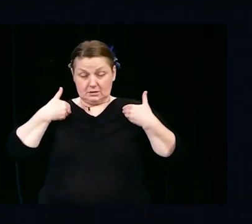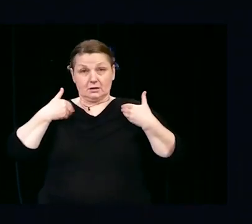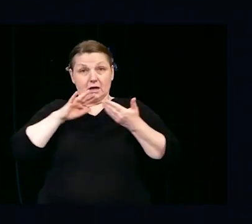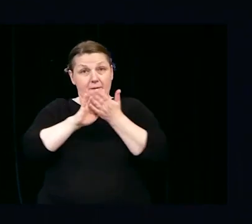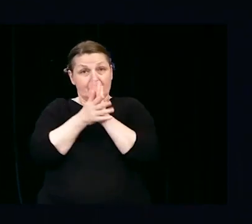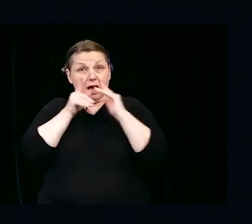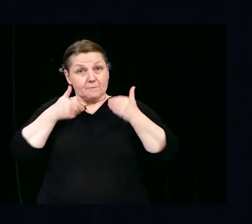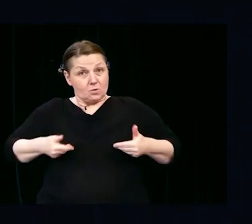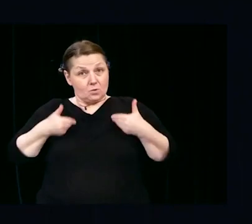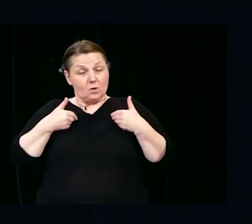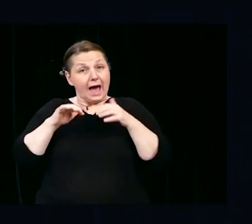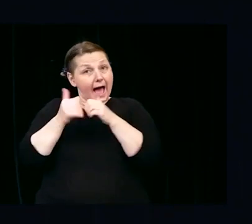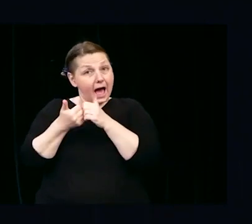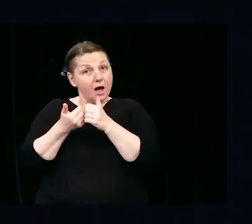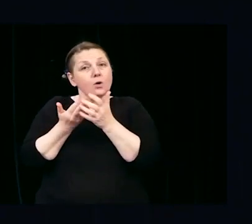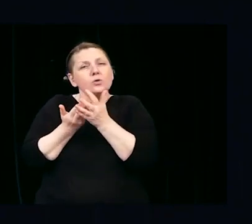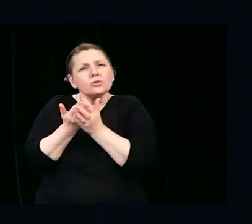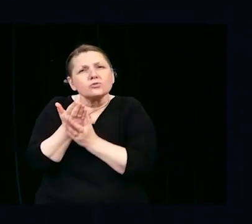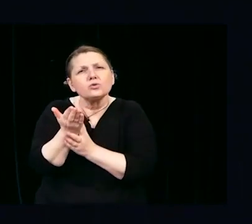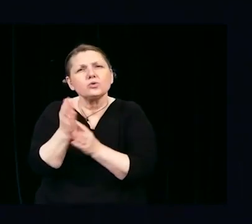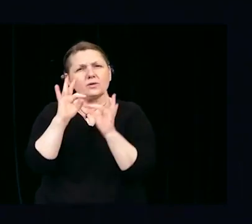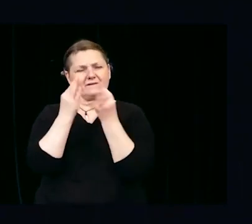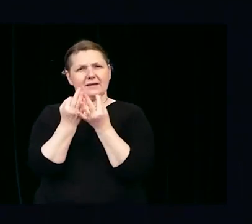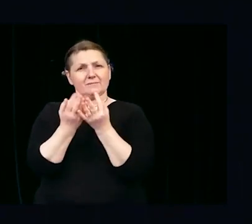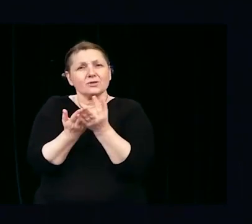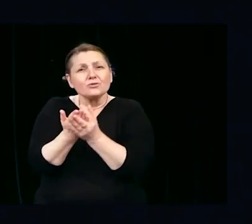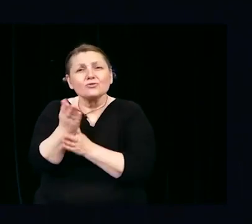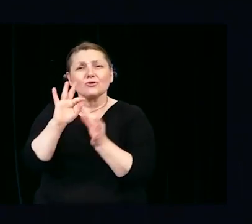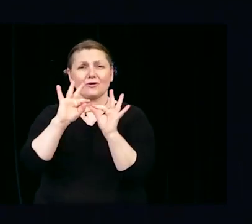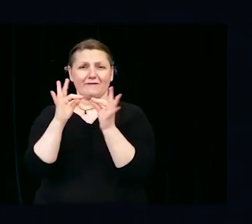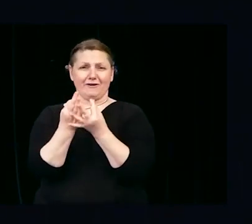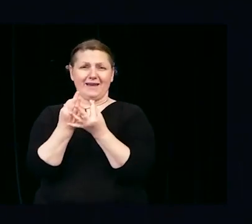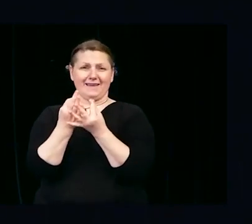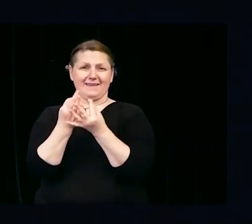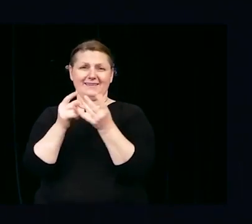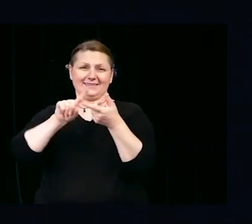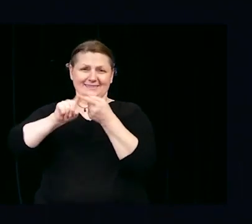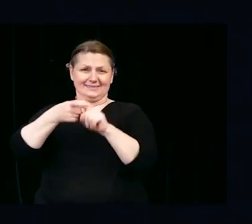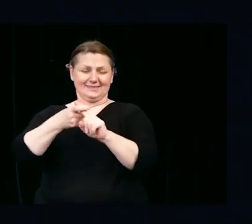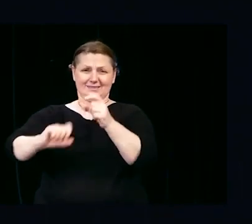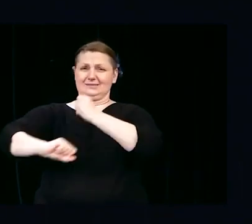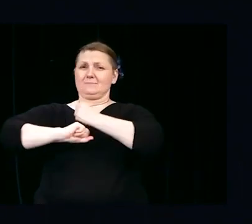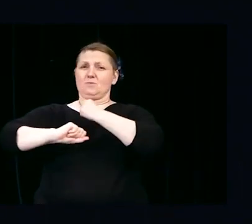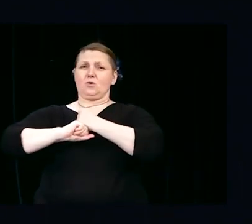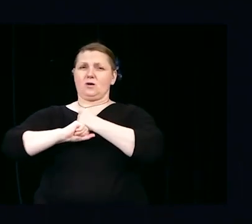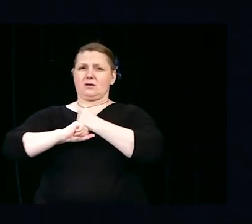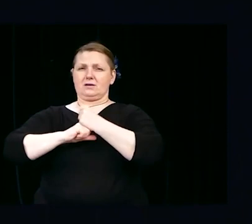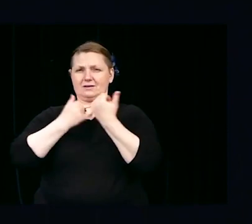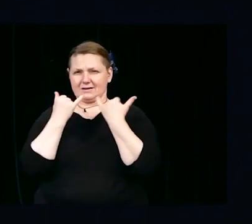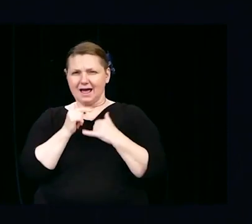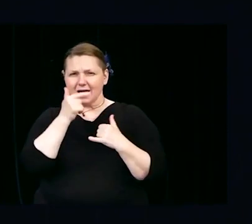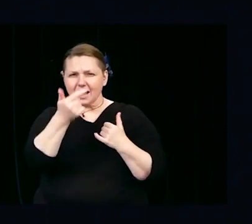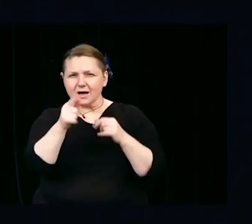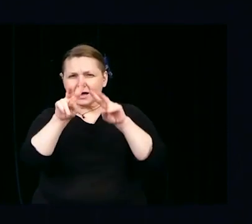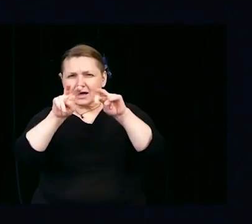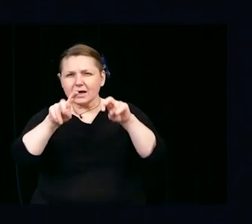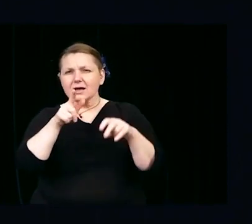What about you class of 2020? Who are the people you can depend on and how do you know?